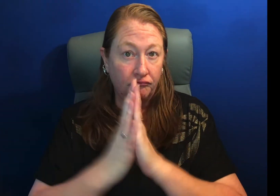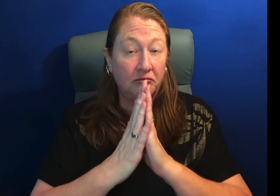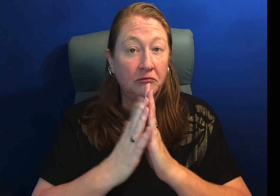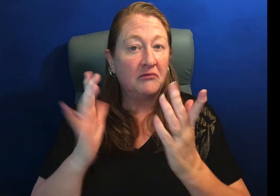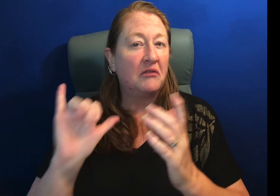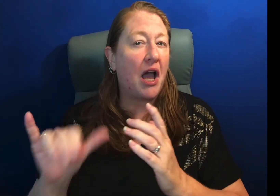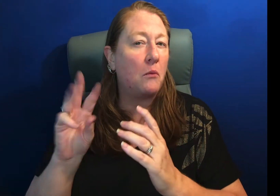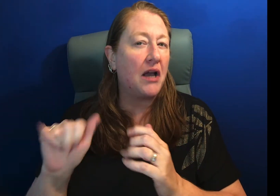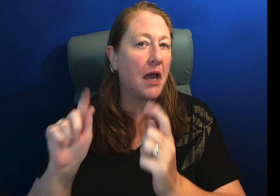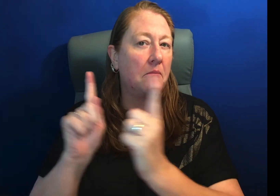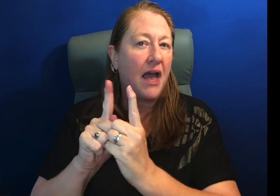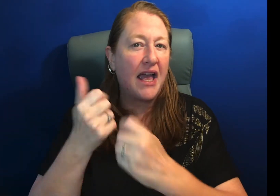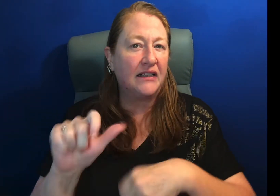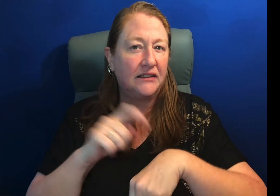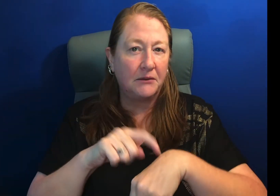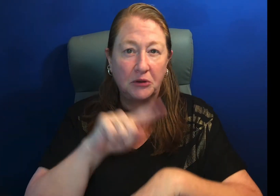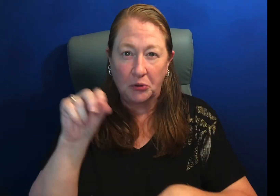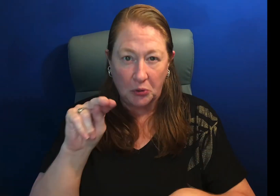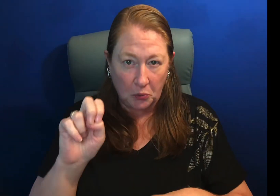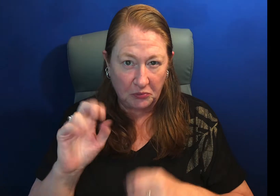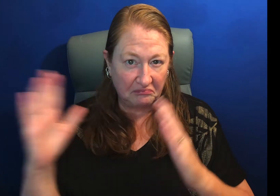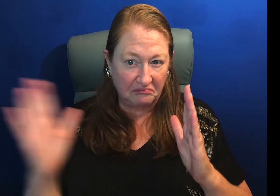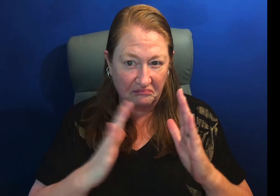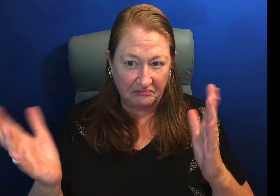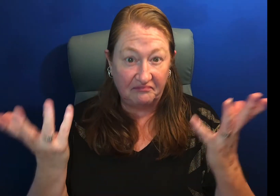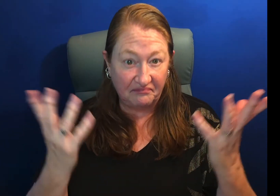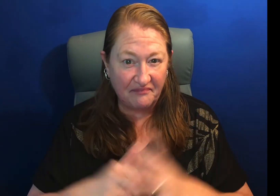This way, you can meet all kinds of time zones.